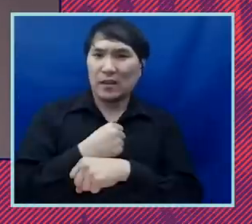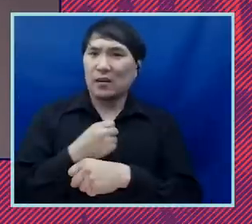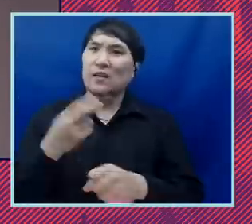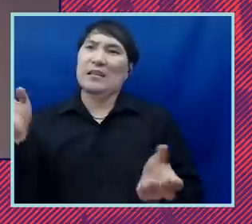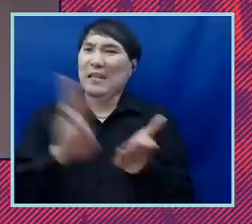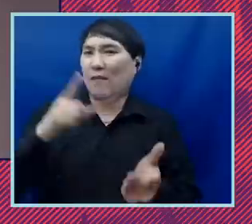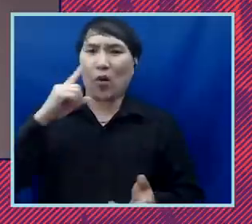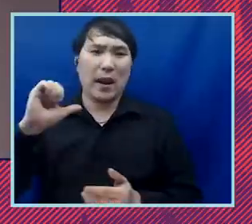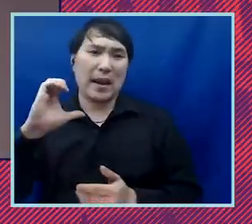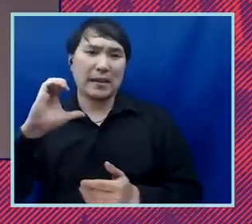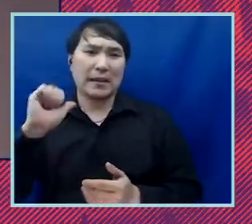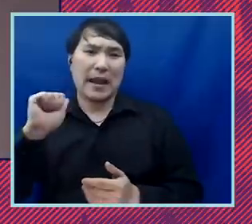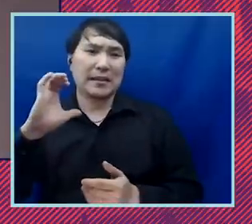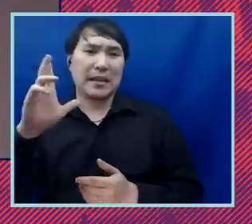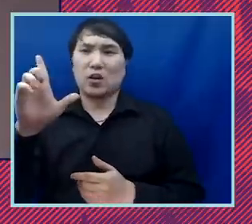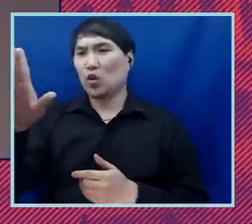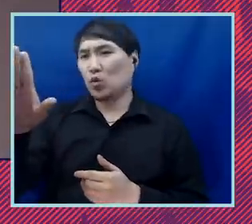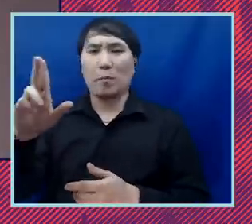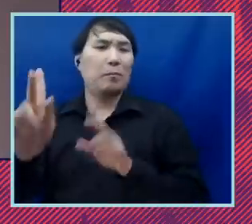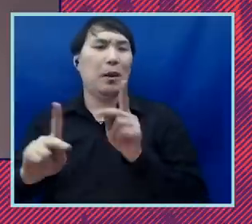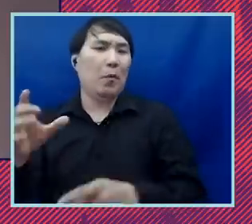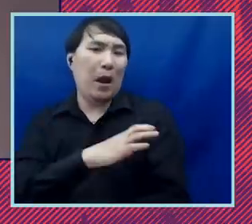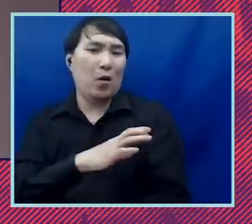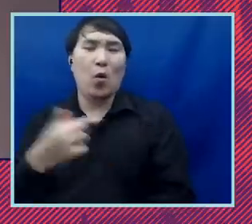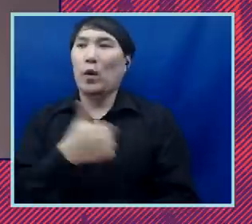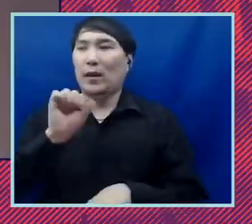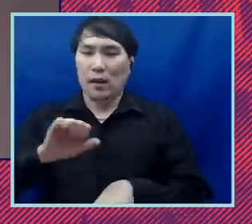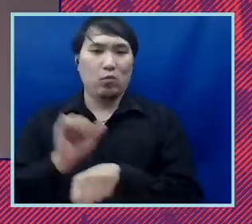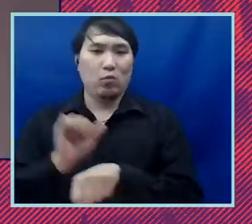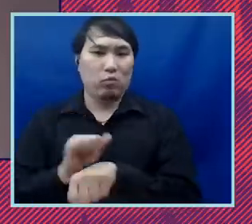their strength in numbers and together we can make it so myself and so many others